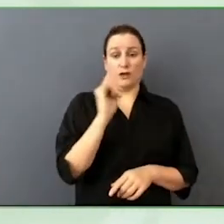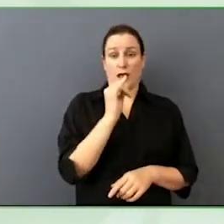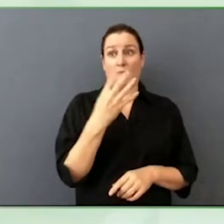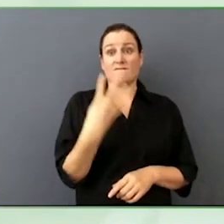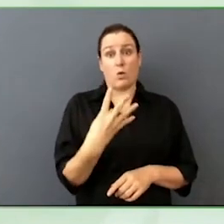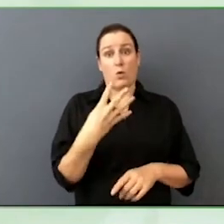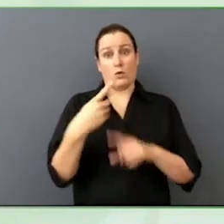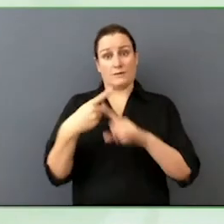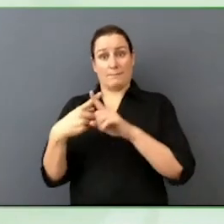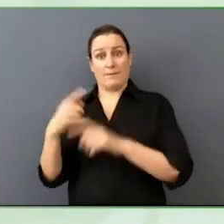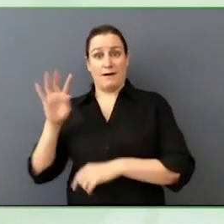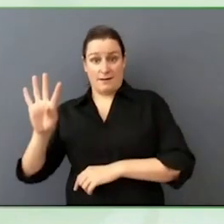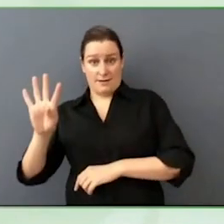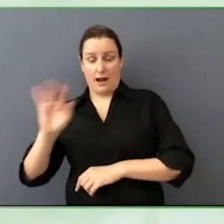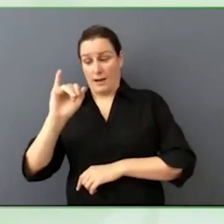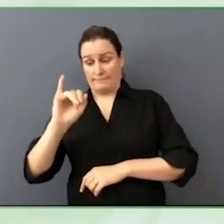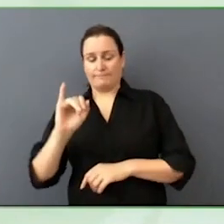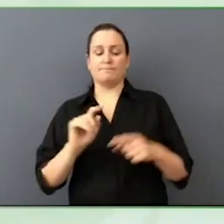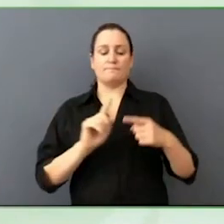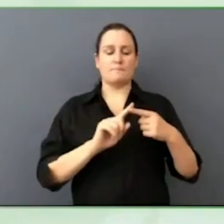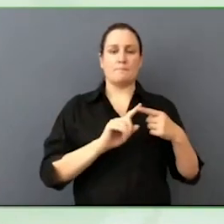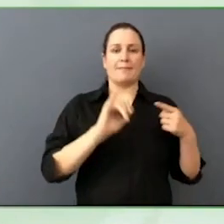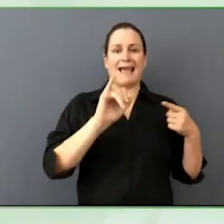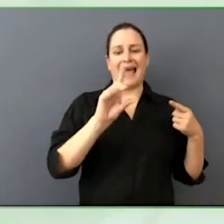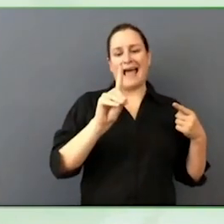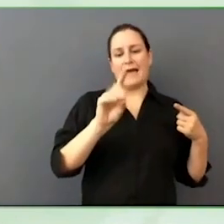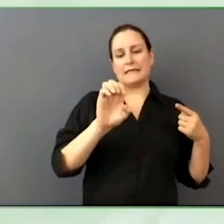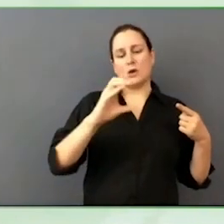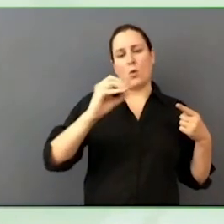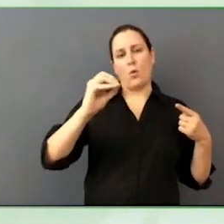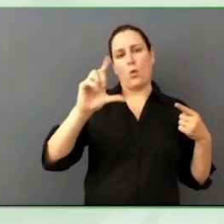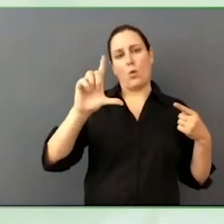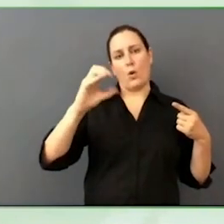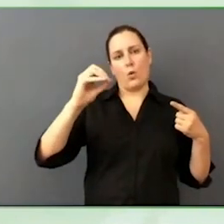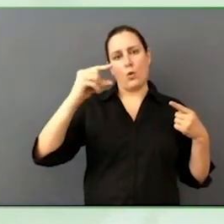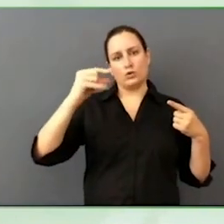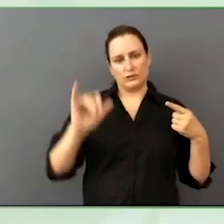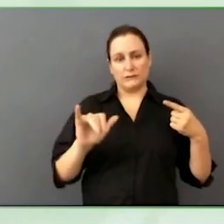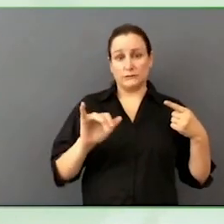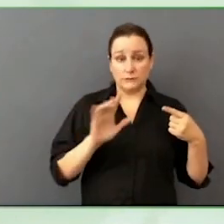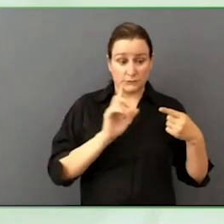this idea that there is 1 Right Way to have a mind and body and that is oversee not true.